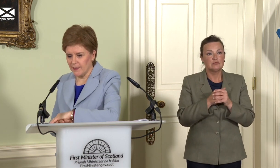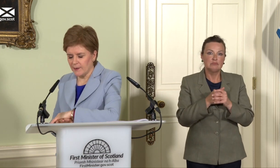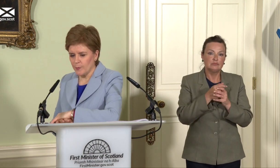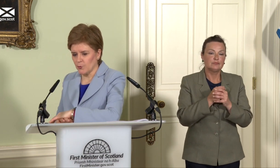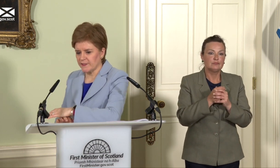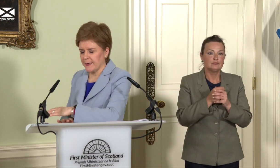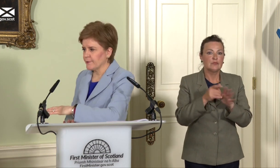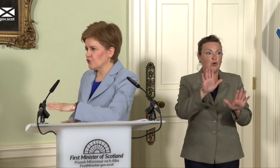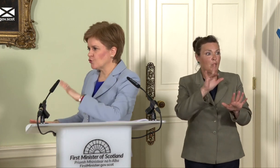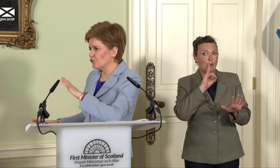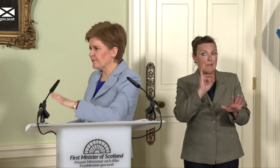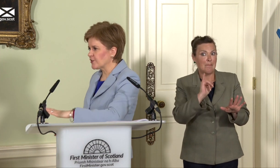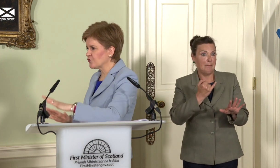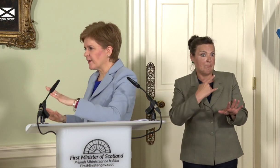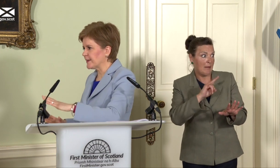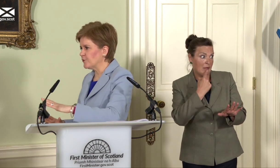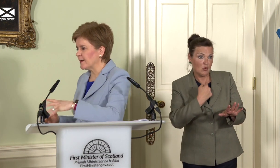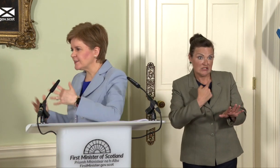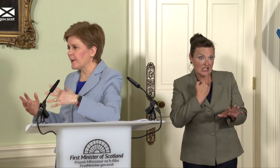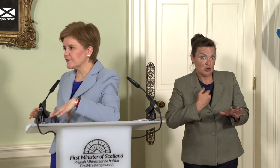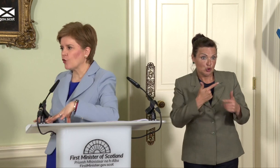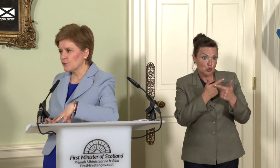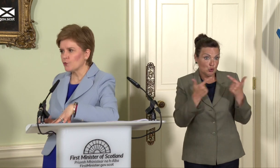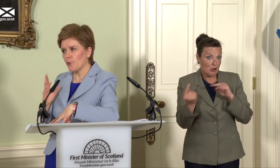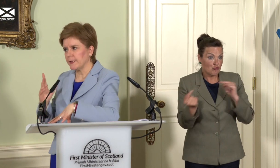hope I’m not saying anything too controversial right now, an independent Scotland will not be